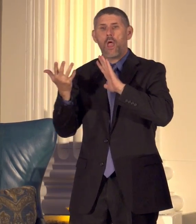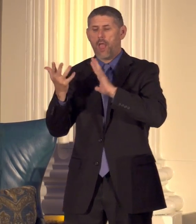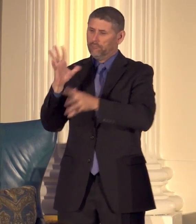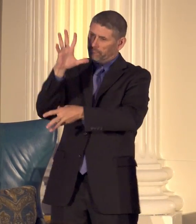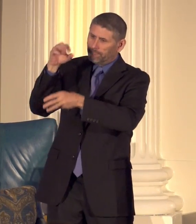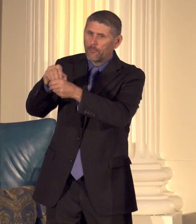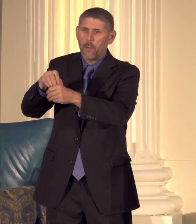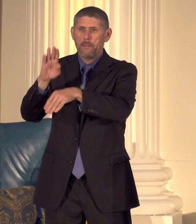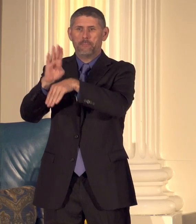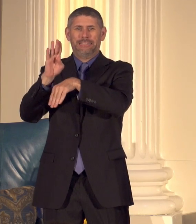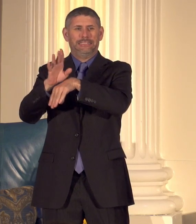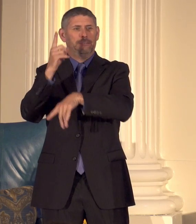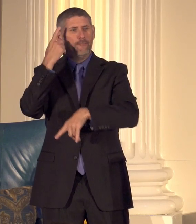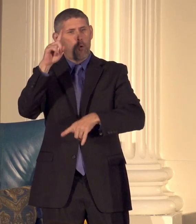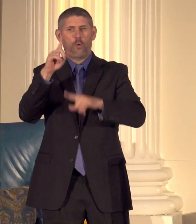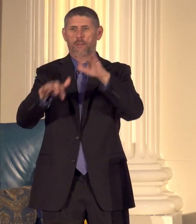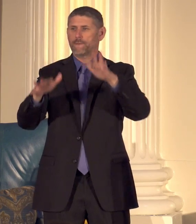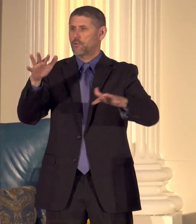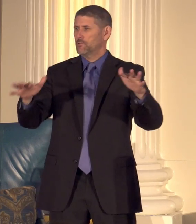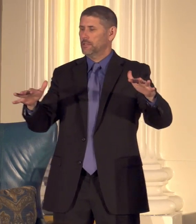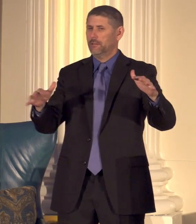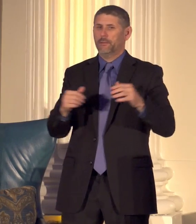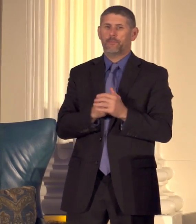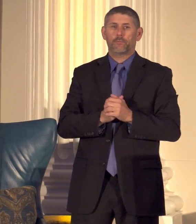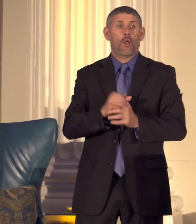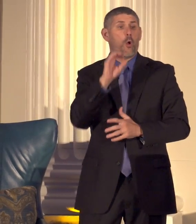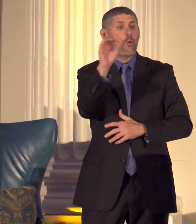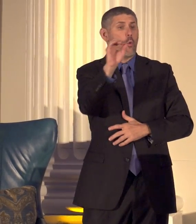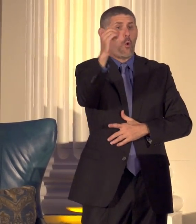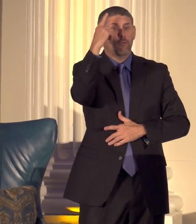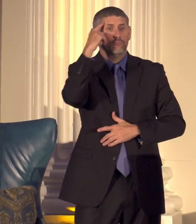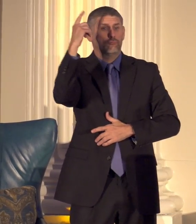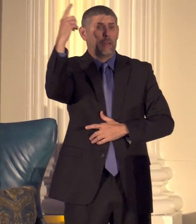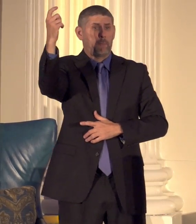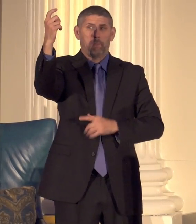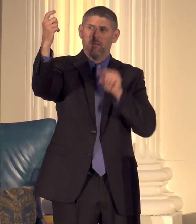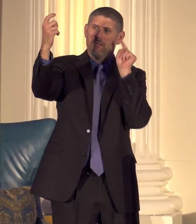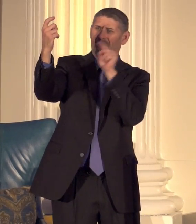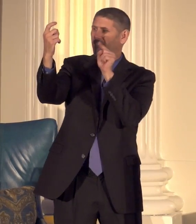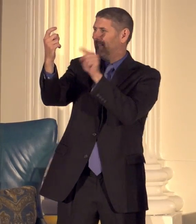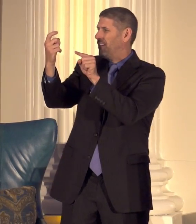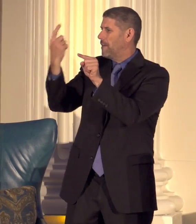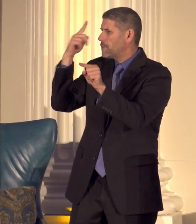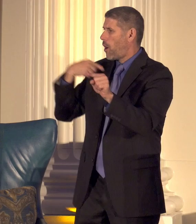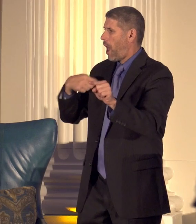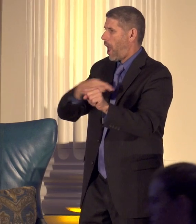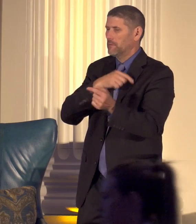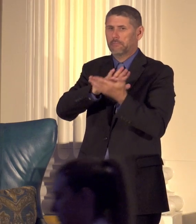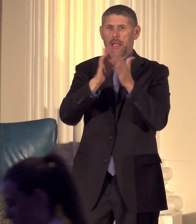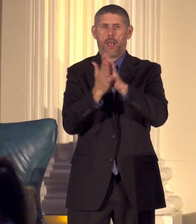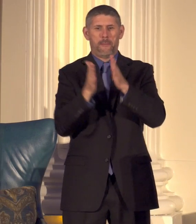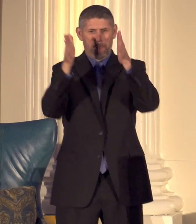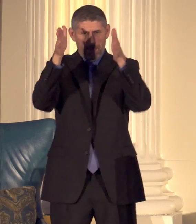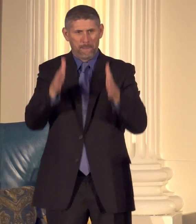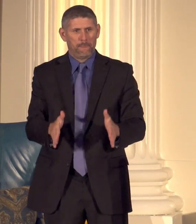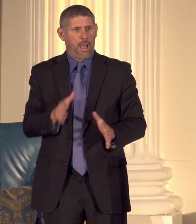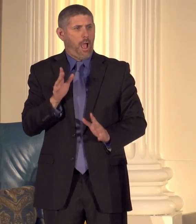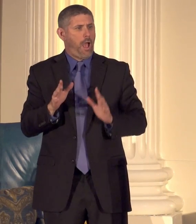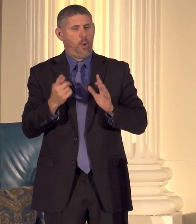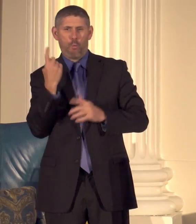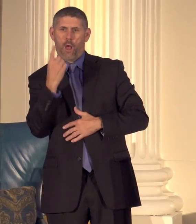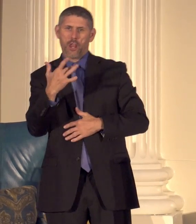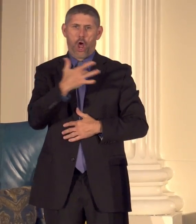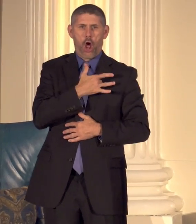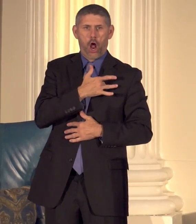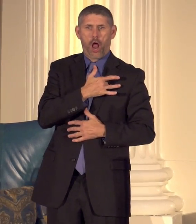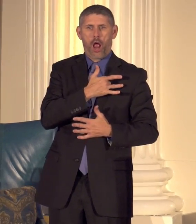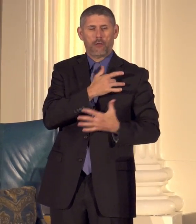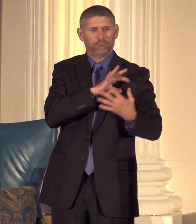diversity the Oregon dream is for us to be people of one heart in our compassion